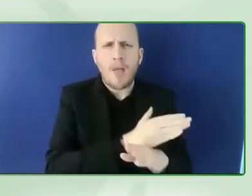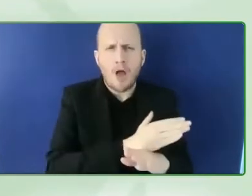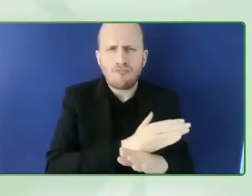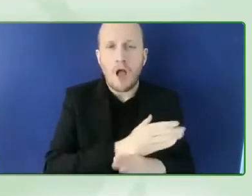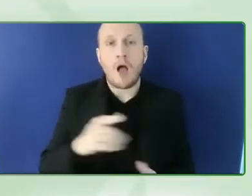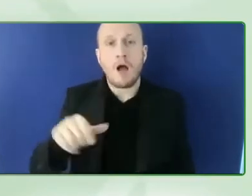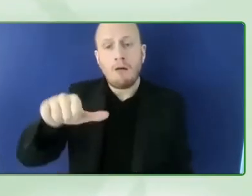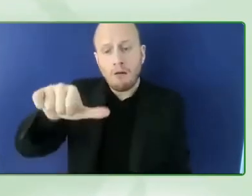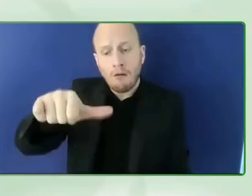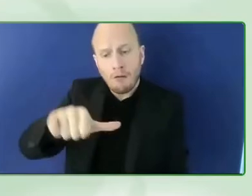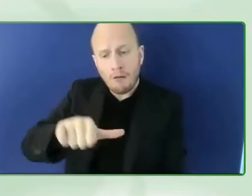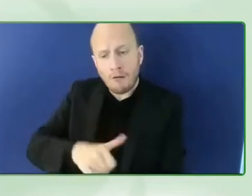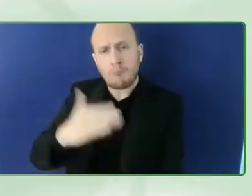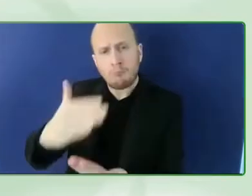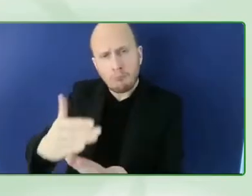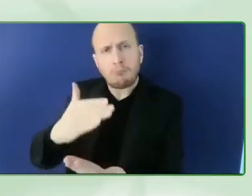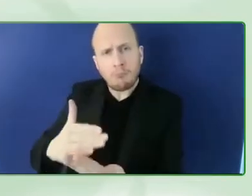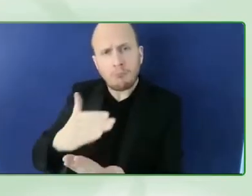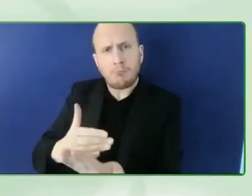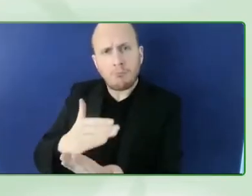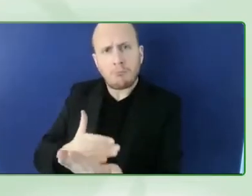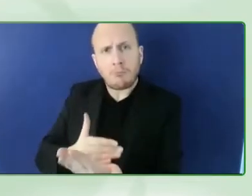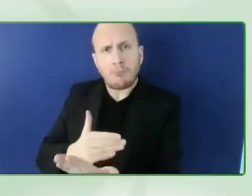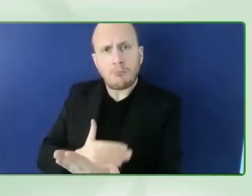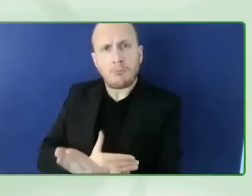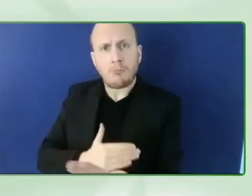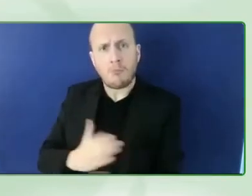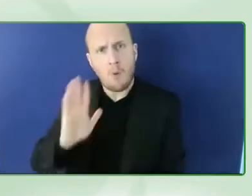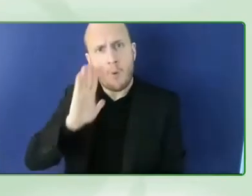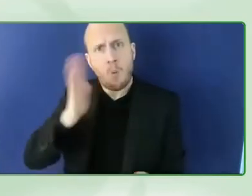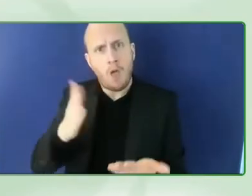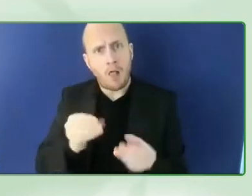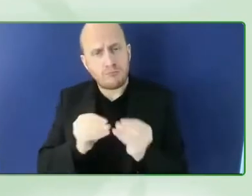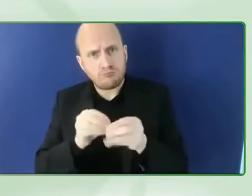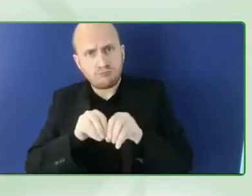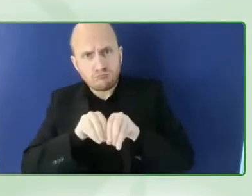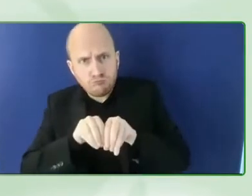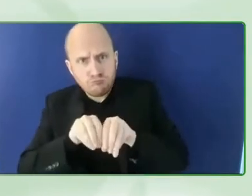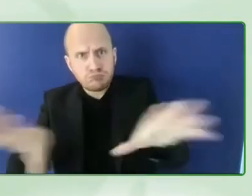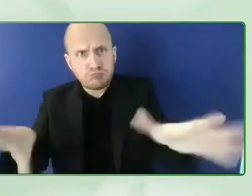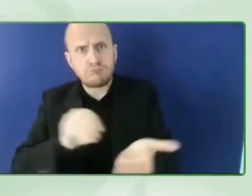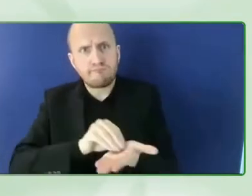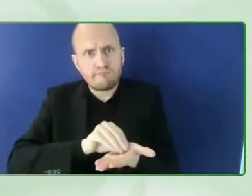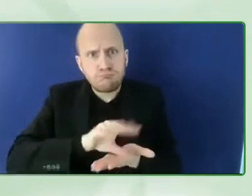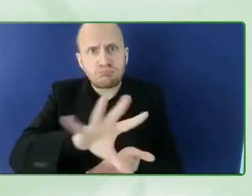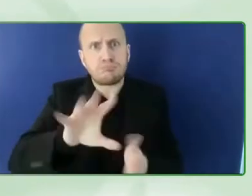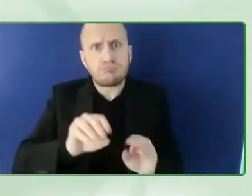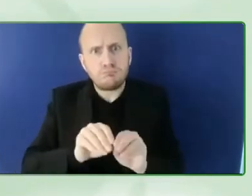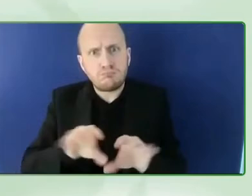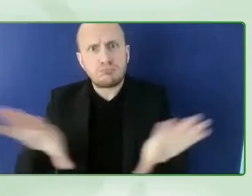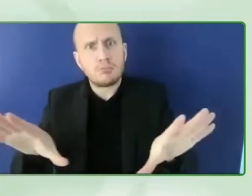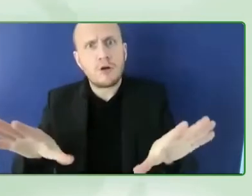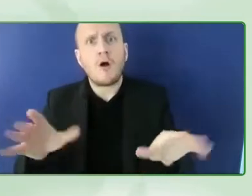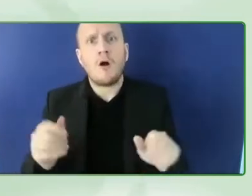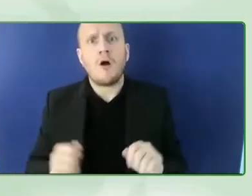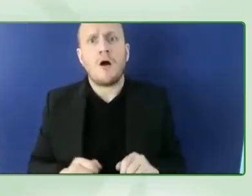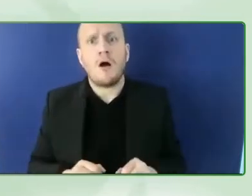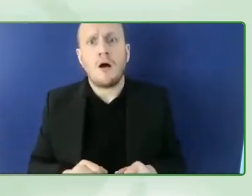and make it you know we're gonna make awareness about these challenges to the all tech a community